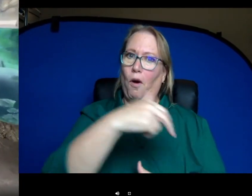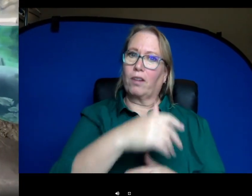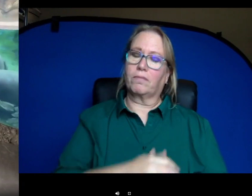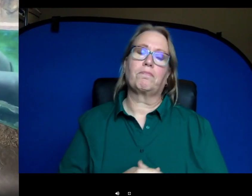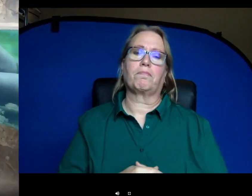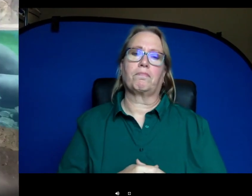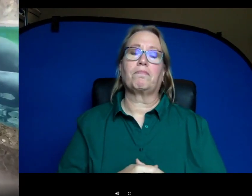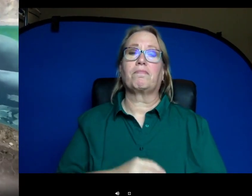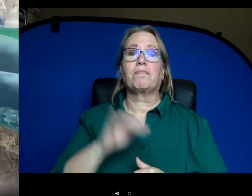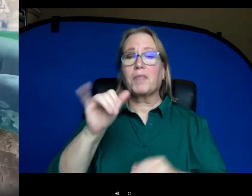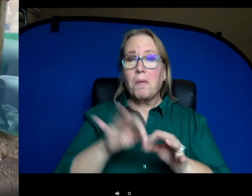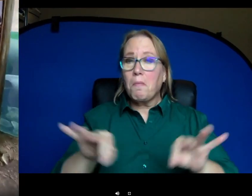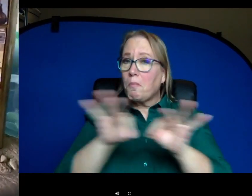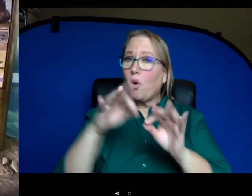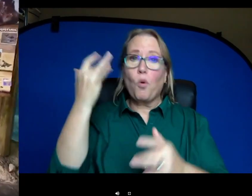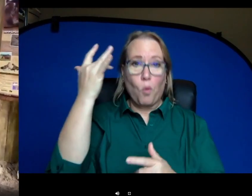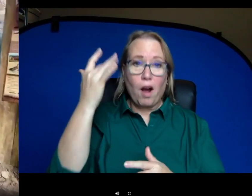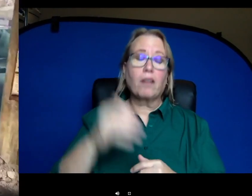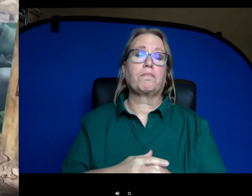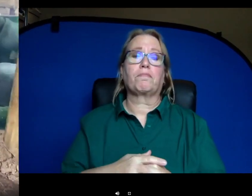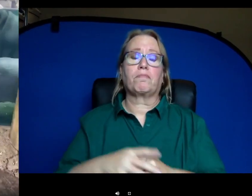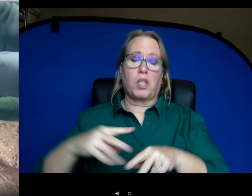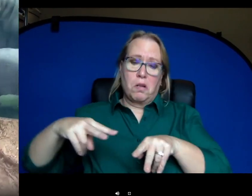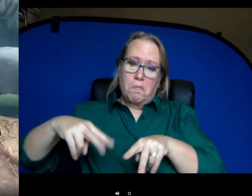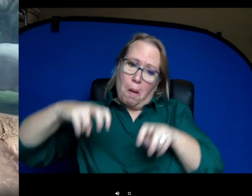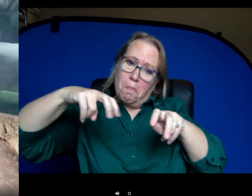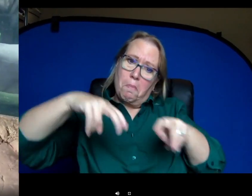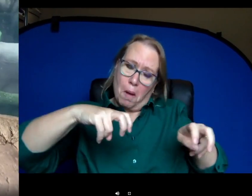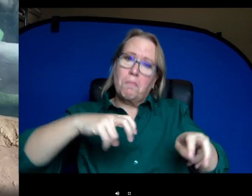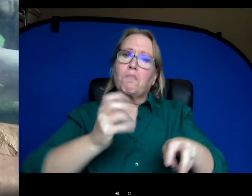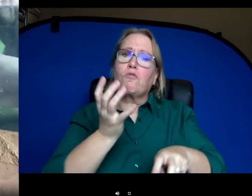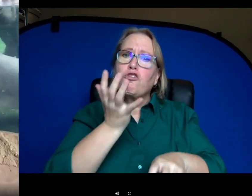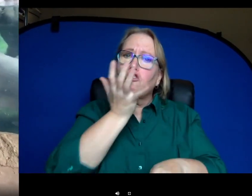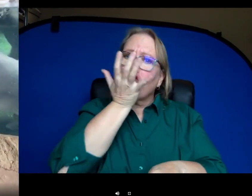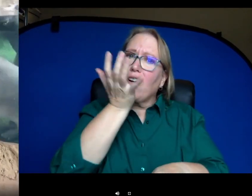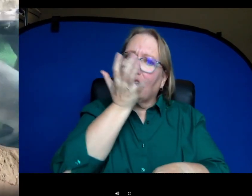actually helps pave paths for smaller animals in the wild um and it actually